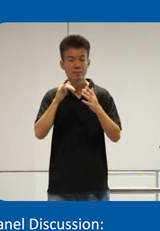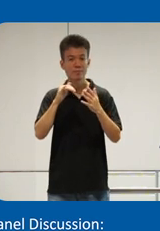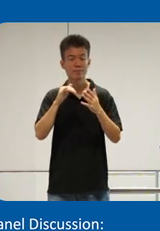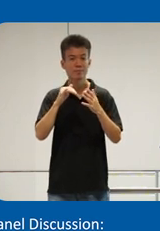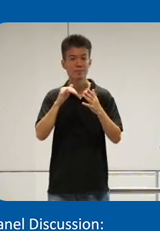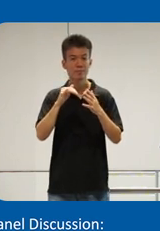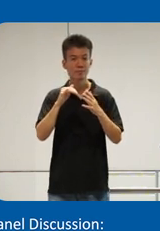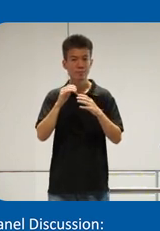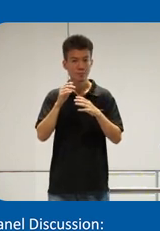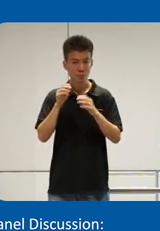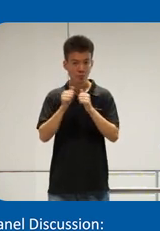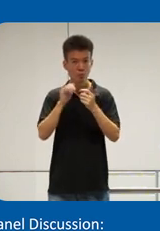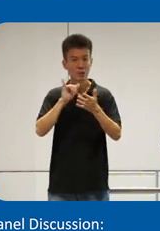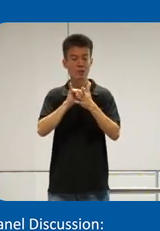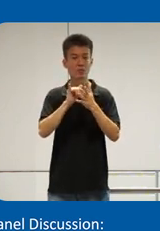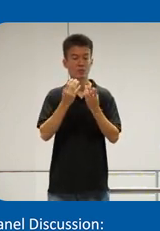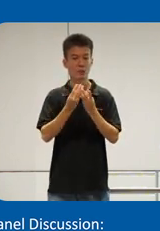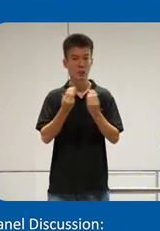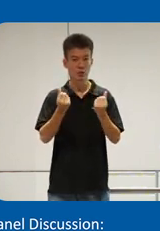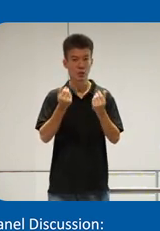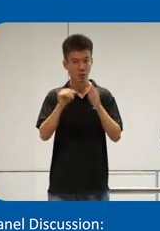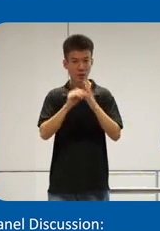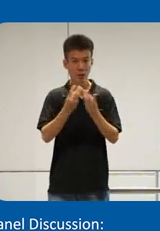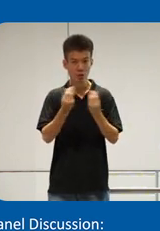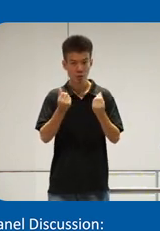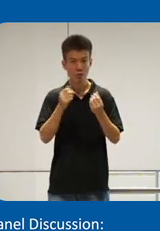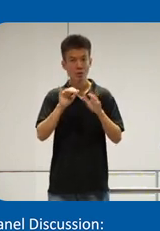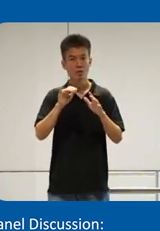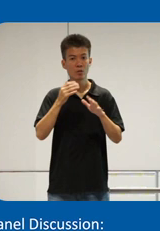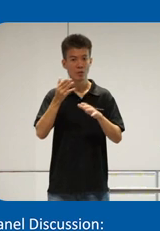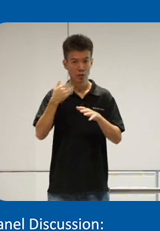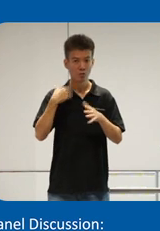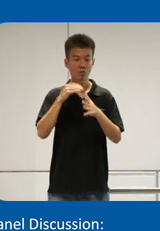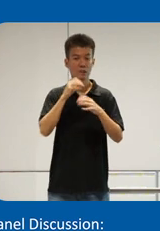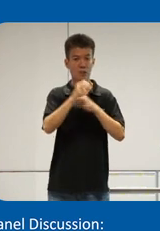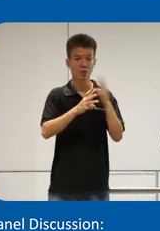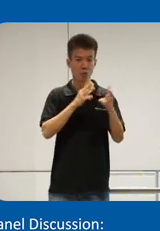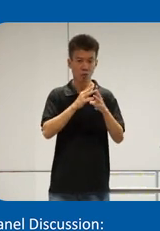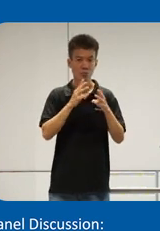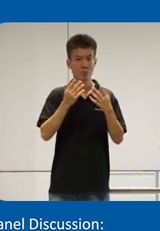find innovative solutions so the solutions that exist in the world uh are better than theyve ever